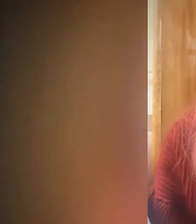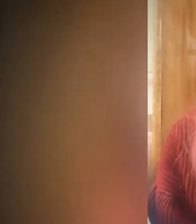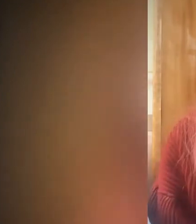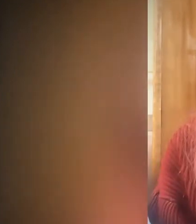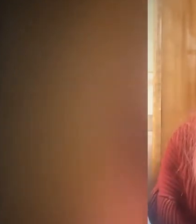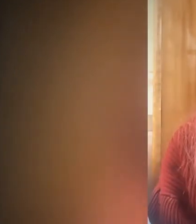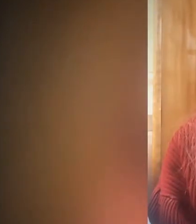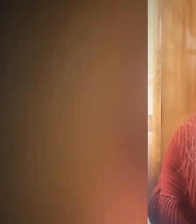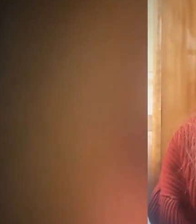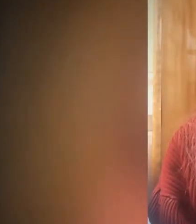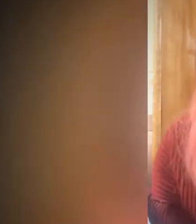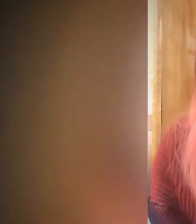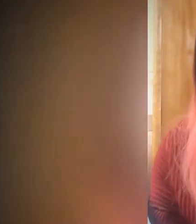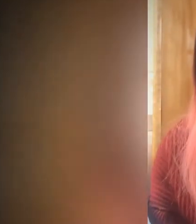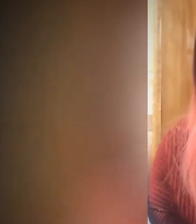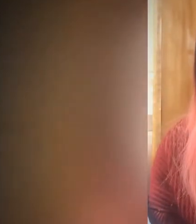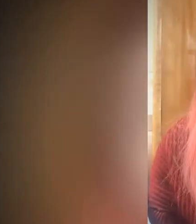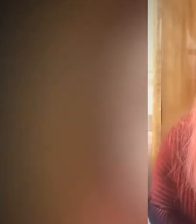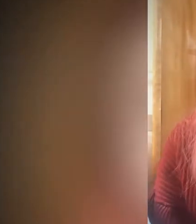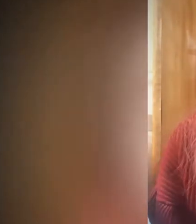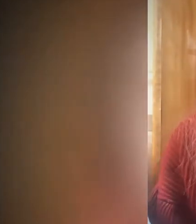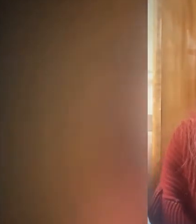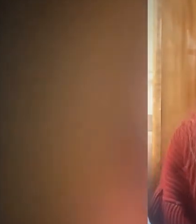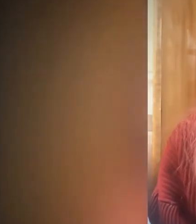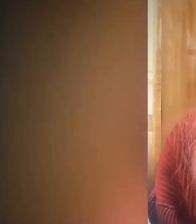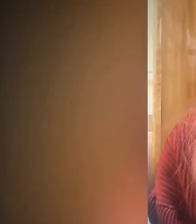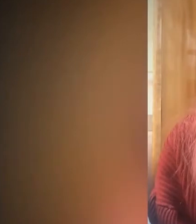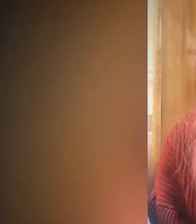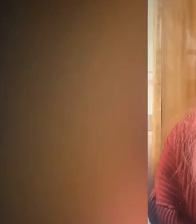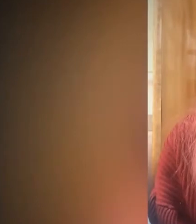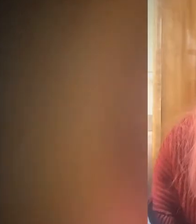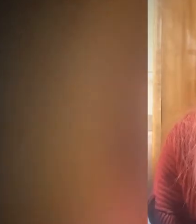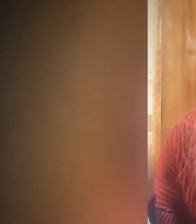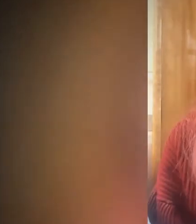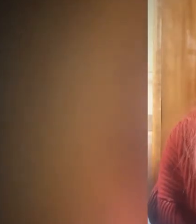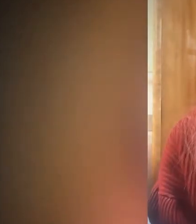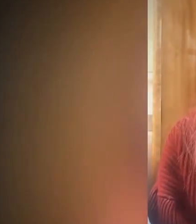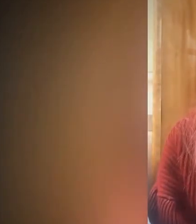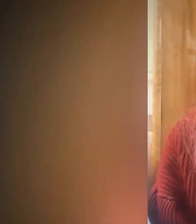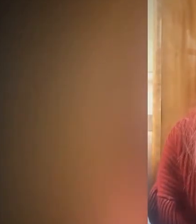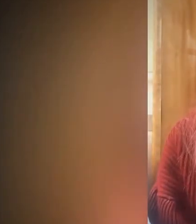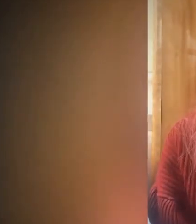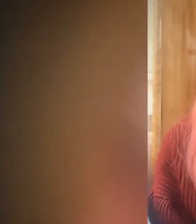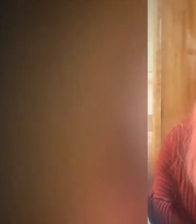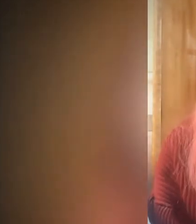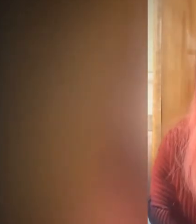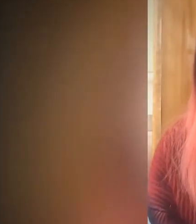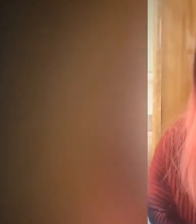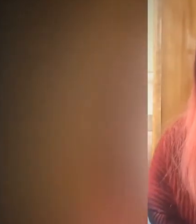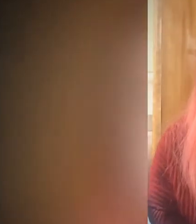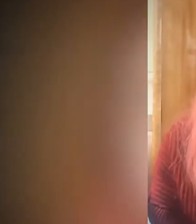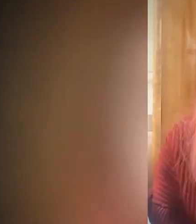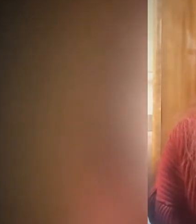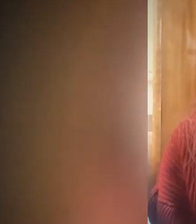it is our duty to intervene and take a stand. Whether we are referring to our educational system